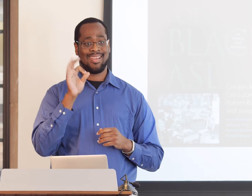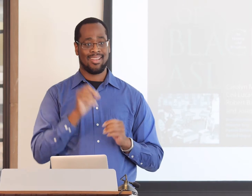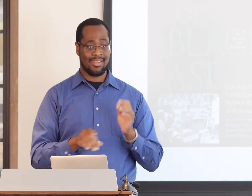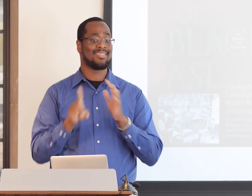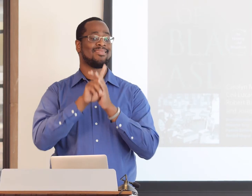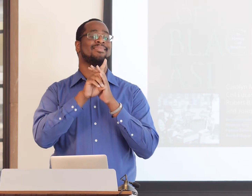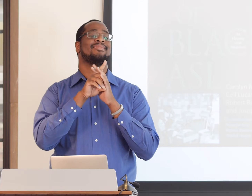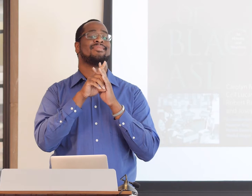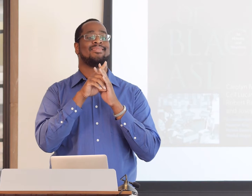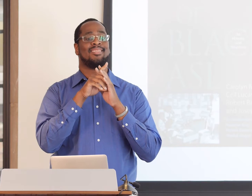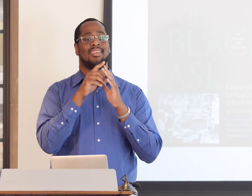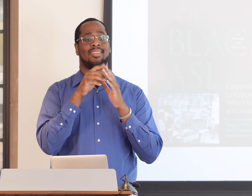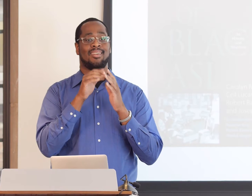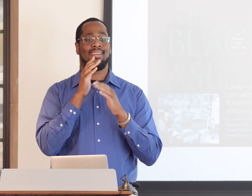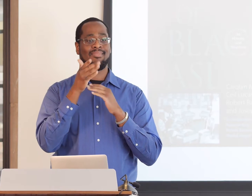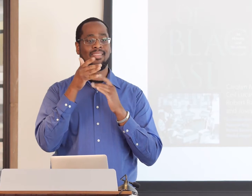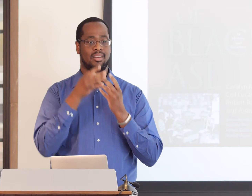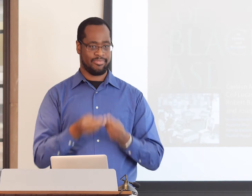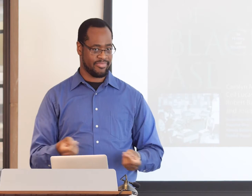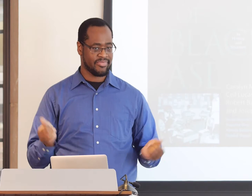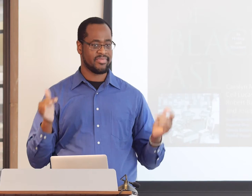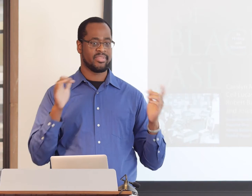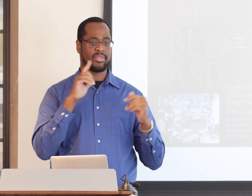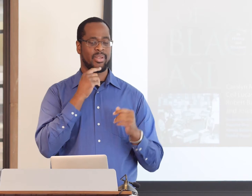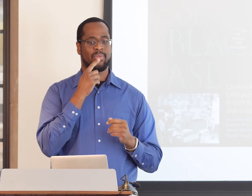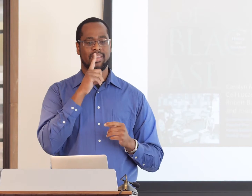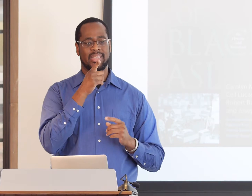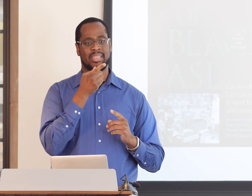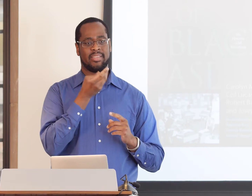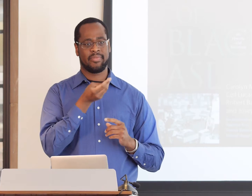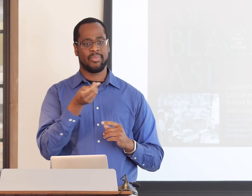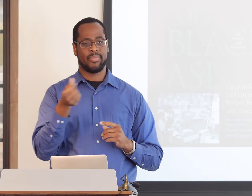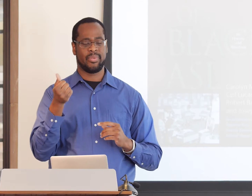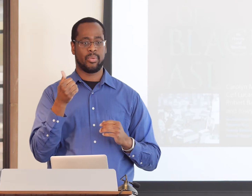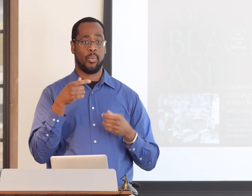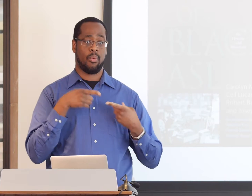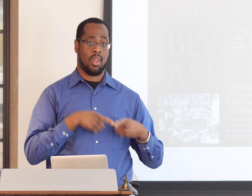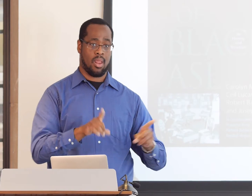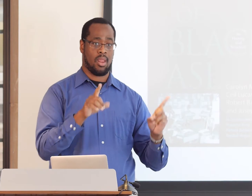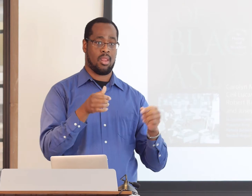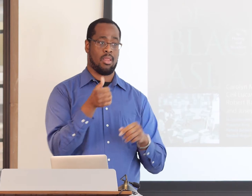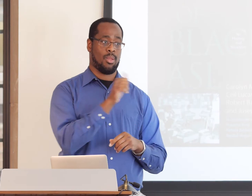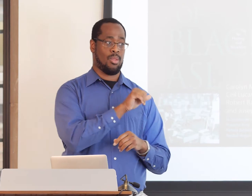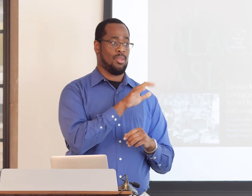In the 1980s there was not much research done. And again, and again, little bits of information